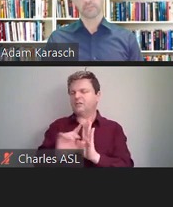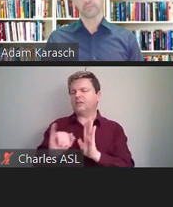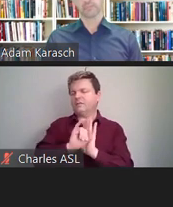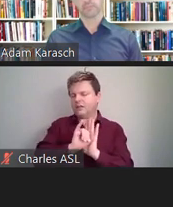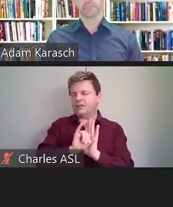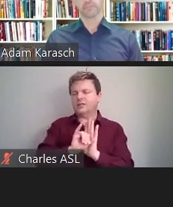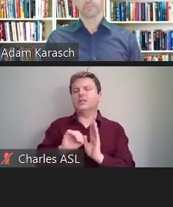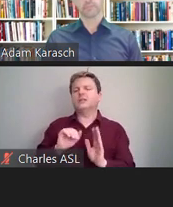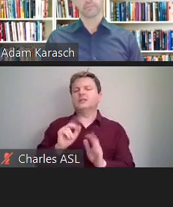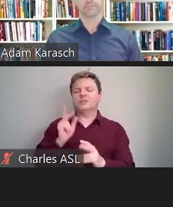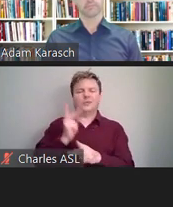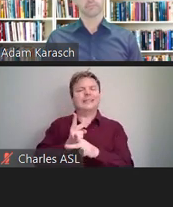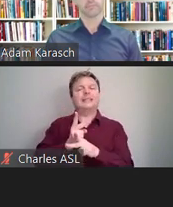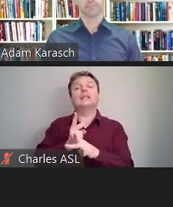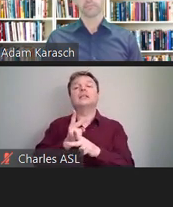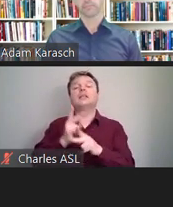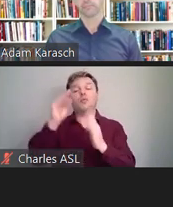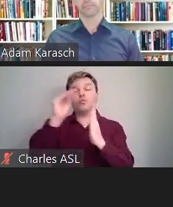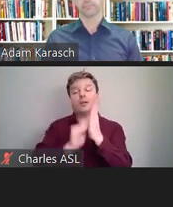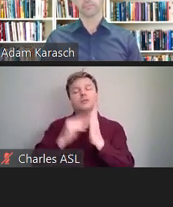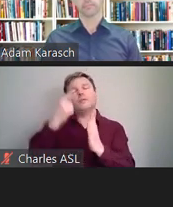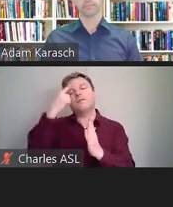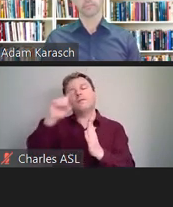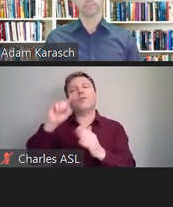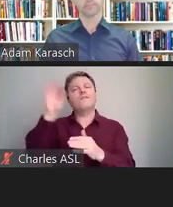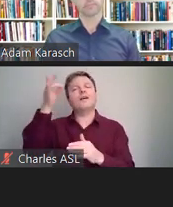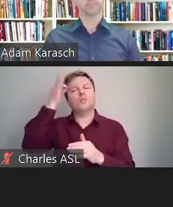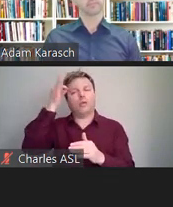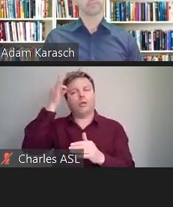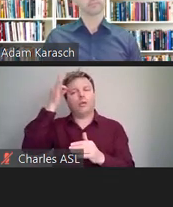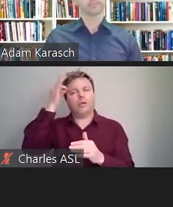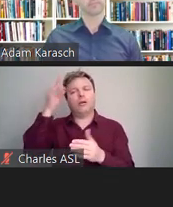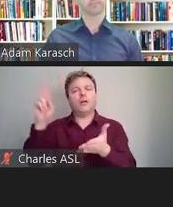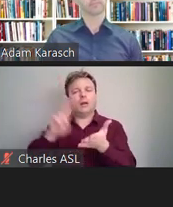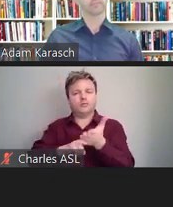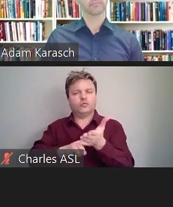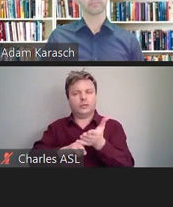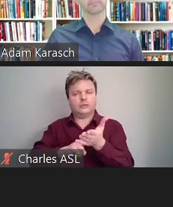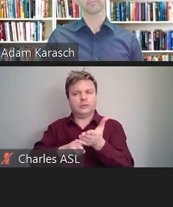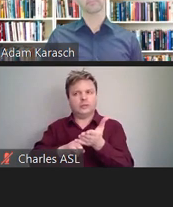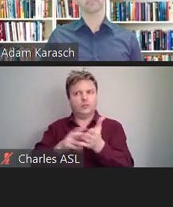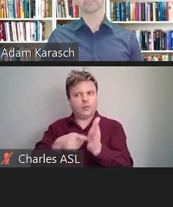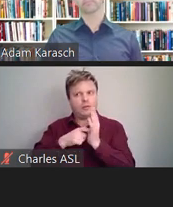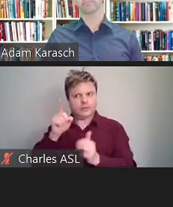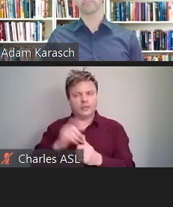I have to say, I'm not familiar with that. The federal contracting requirements,